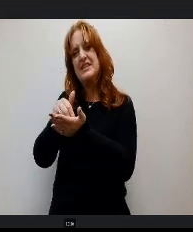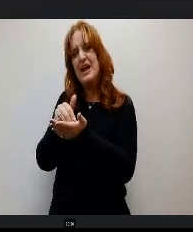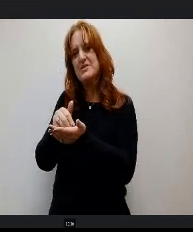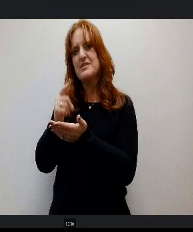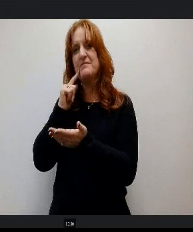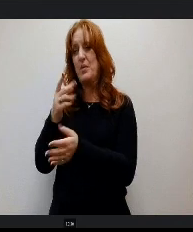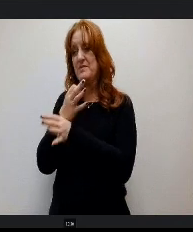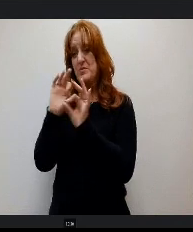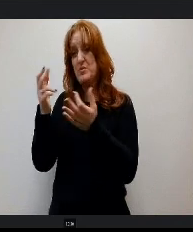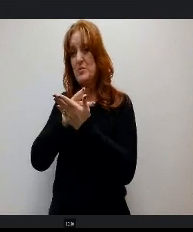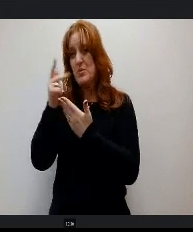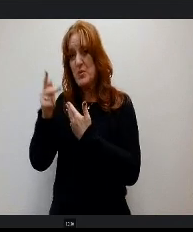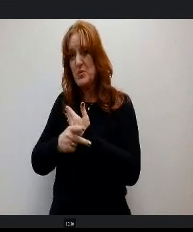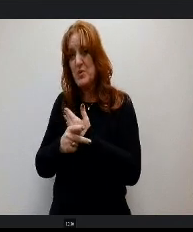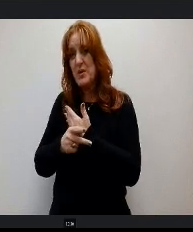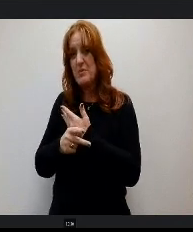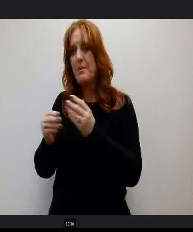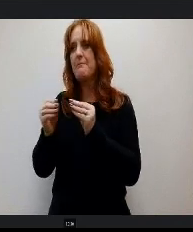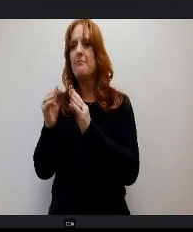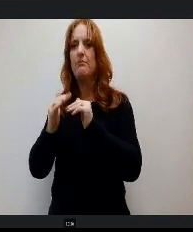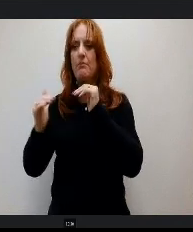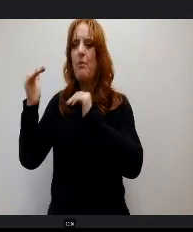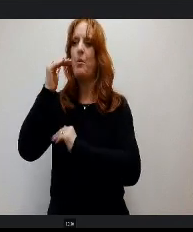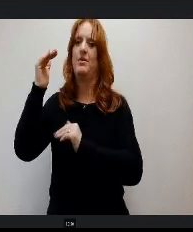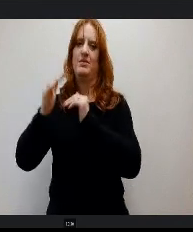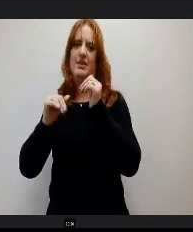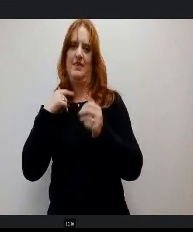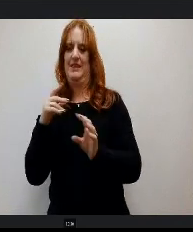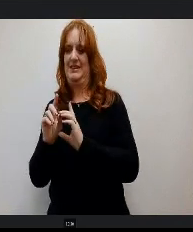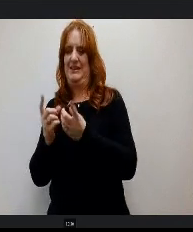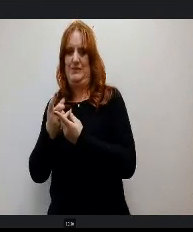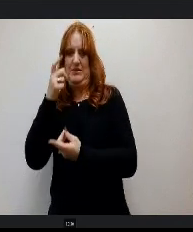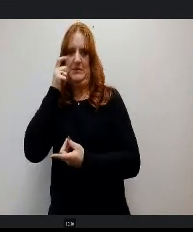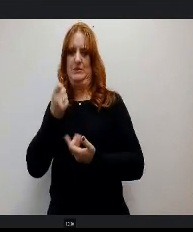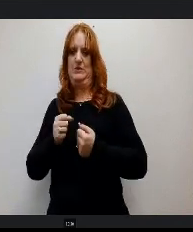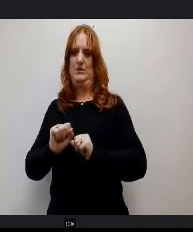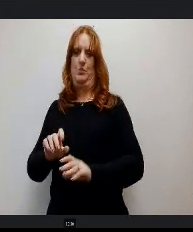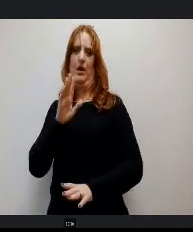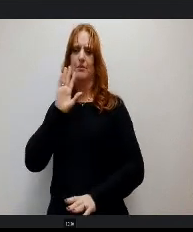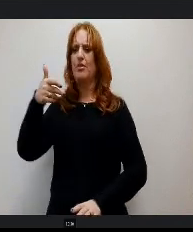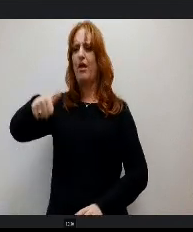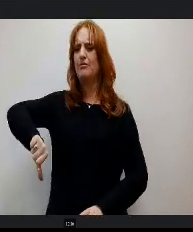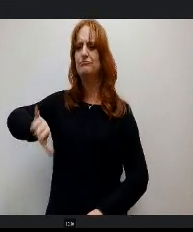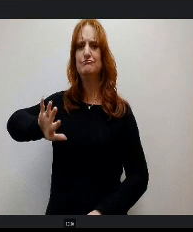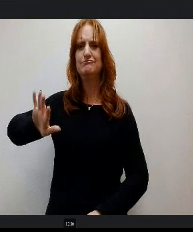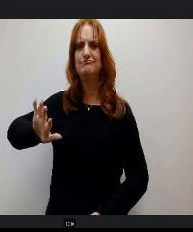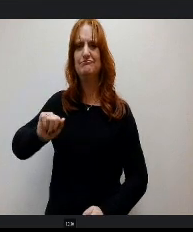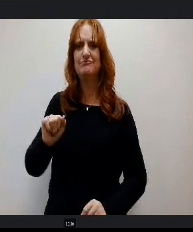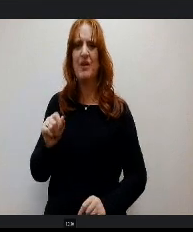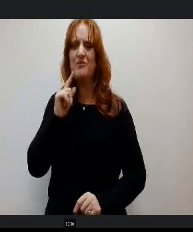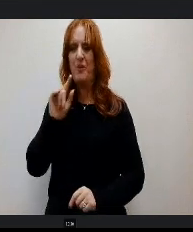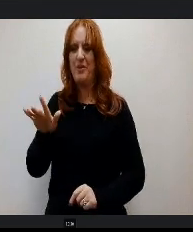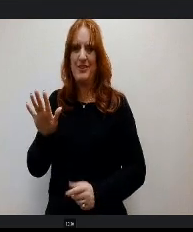Beyond what the district provided, because we didn't want to turn away any did any District 20